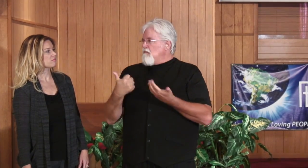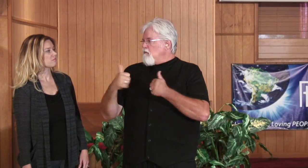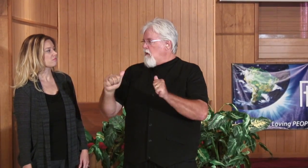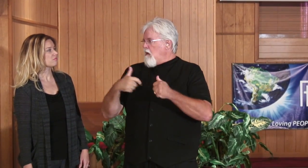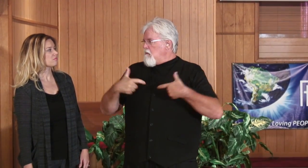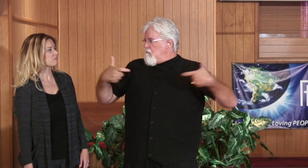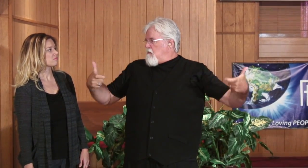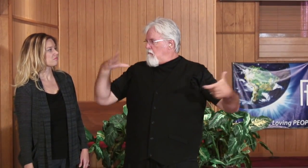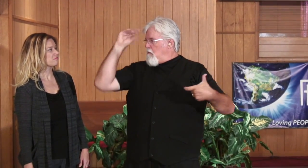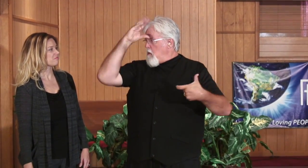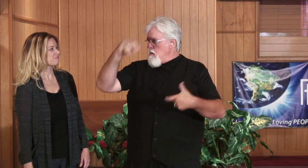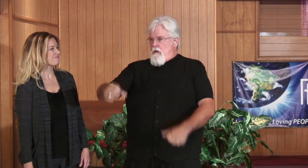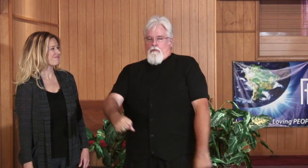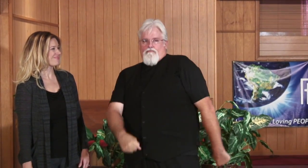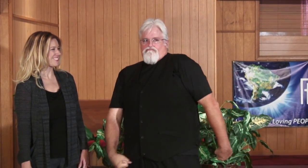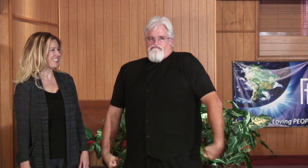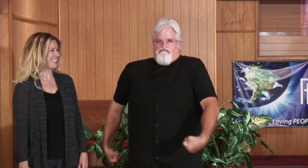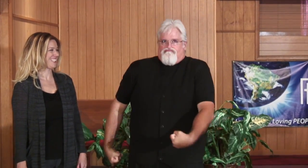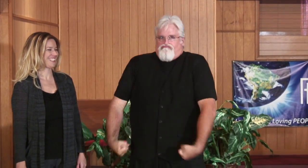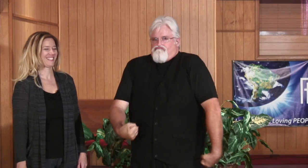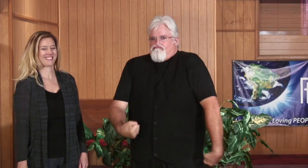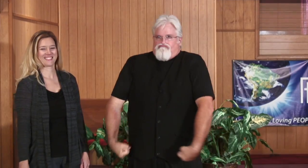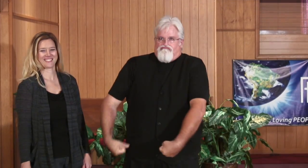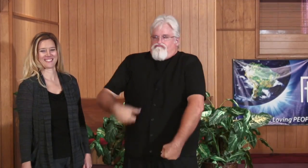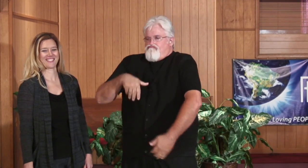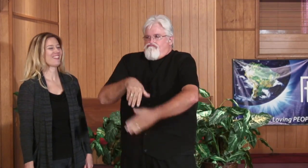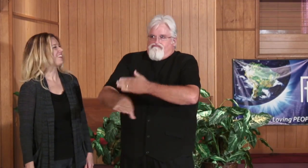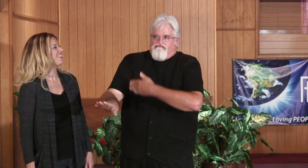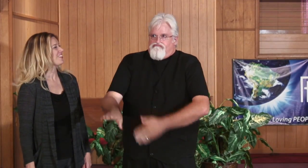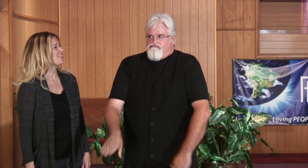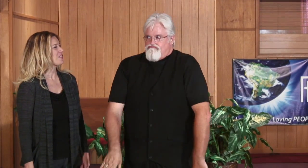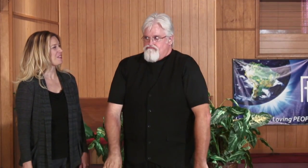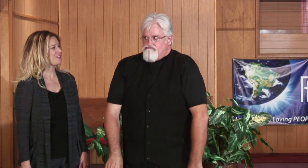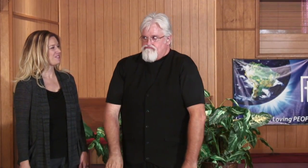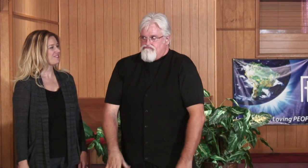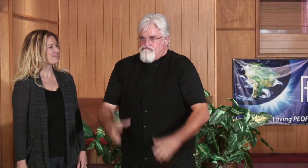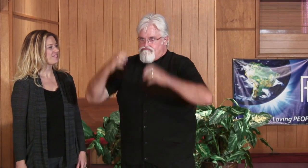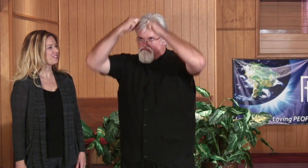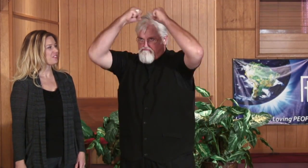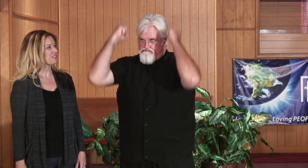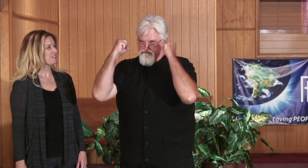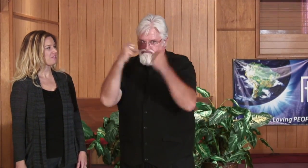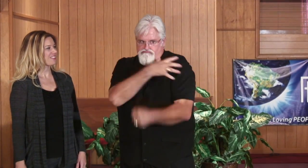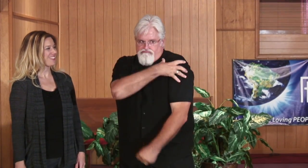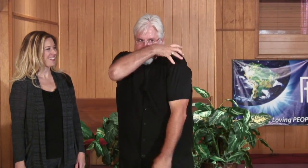know, I'll try, I'm a big boy, I can do this. So I went in and I had on the helmet, the